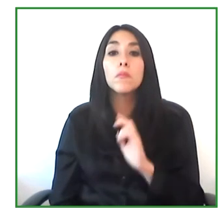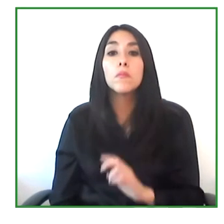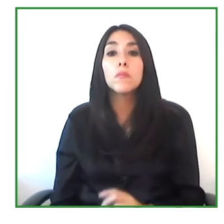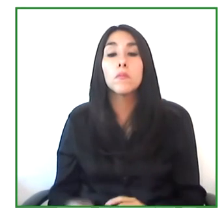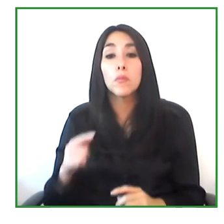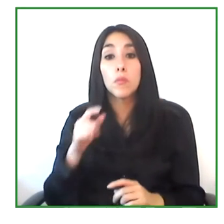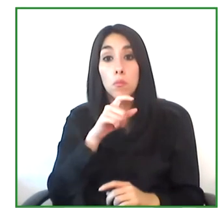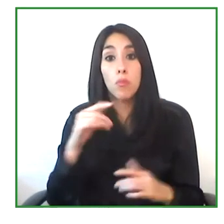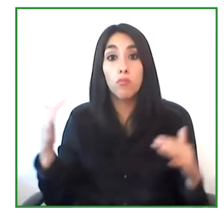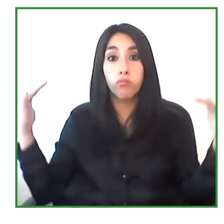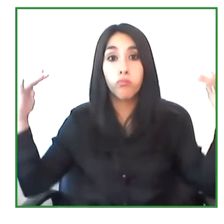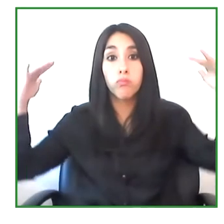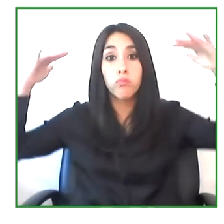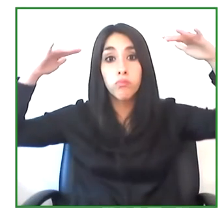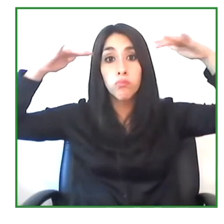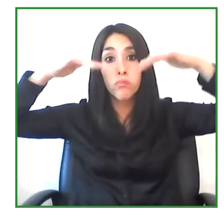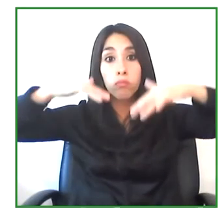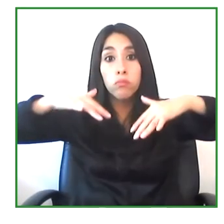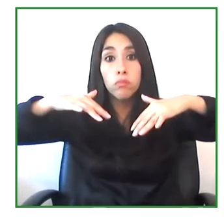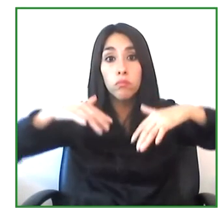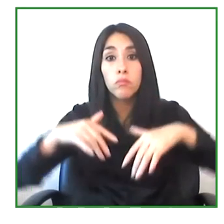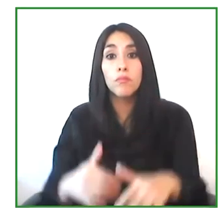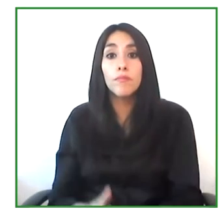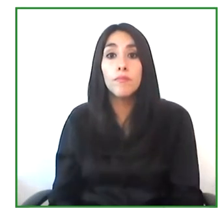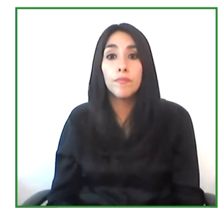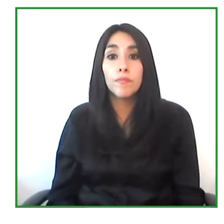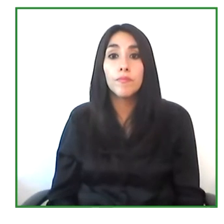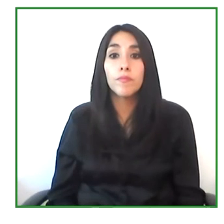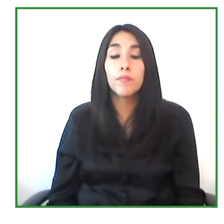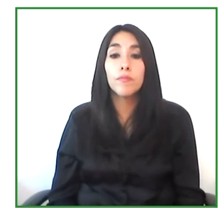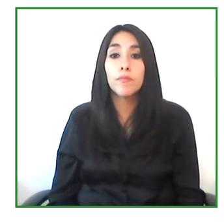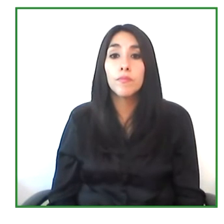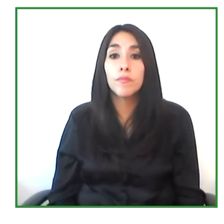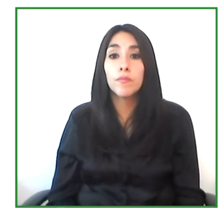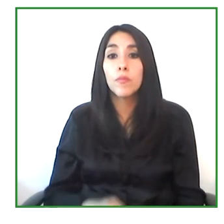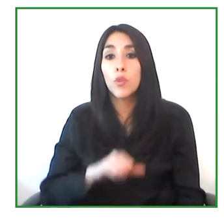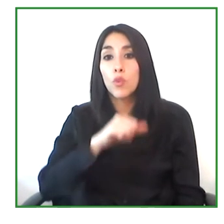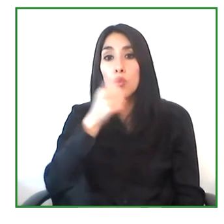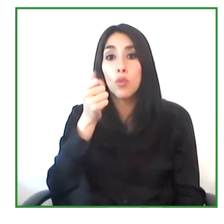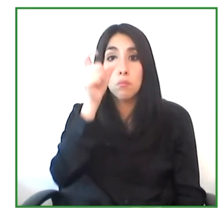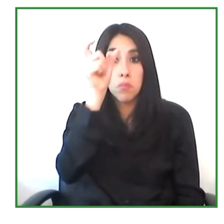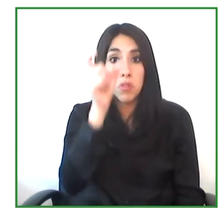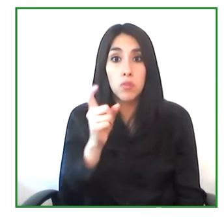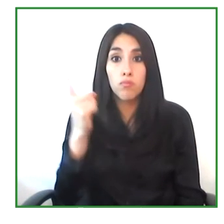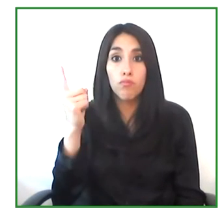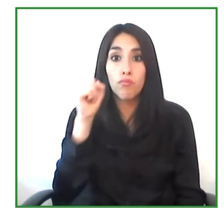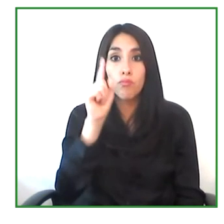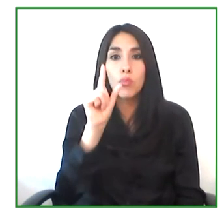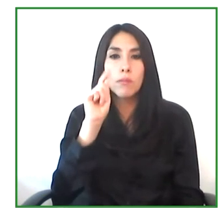We cannot wait for others to change our reality. And I can tell you, Diaz, as a disabled person,